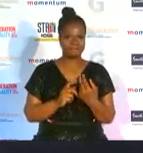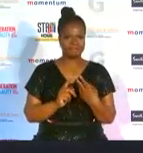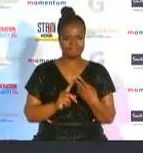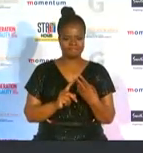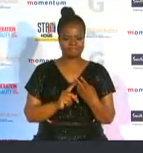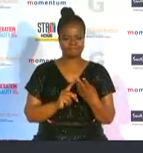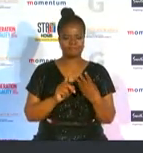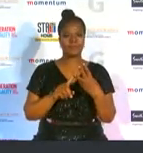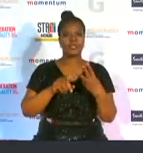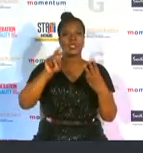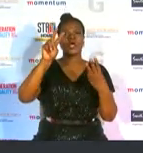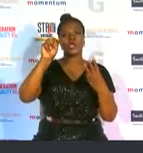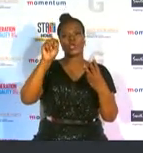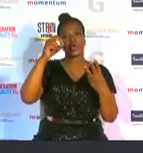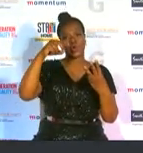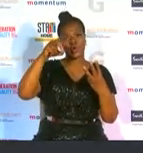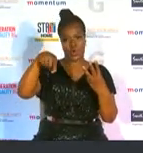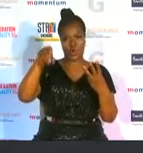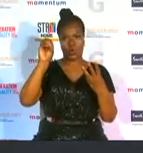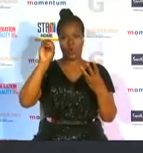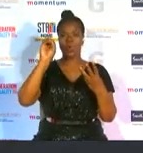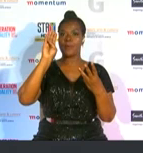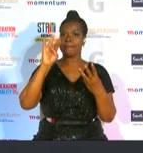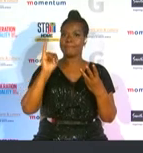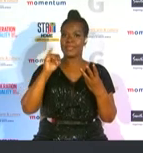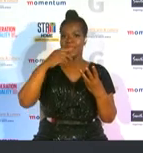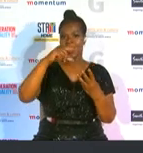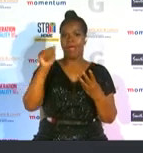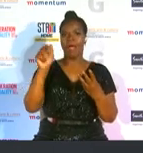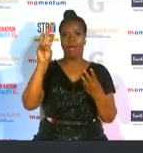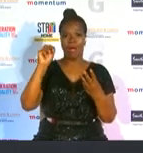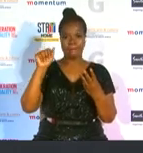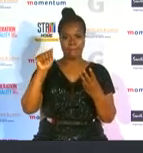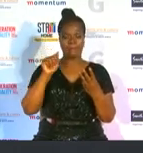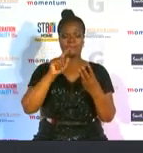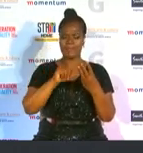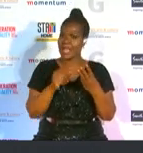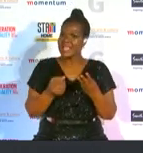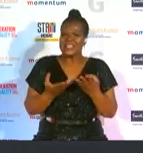and a servant of the game and a servant for the game gama has